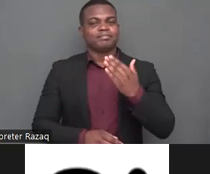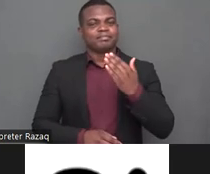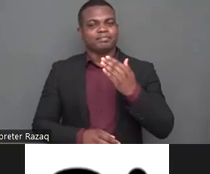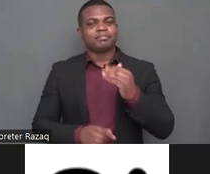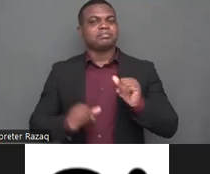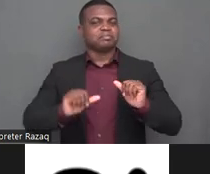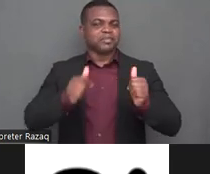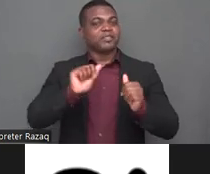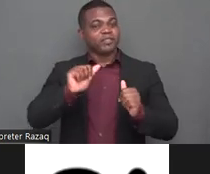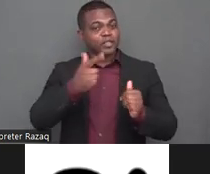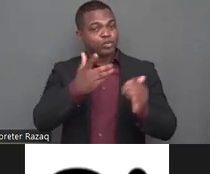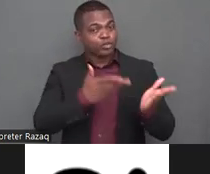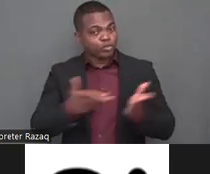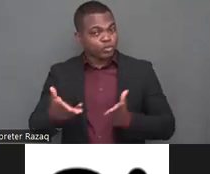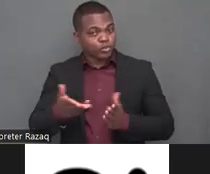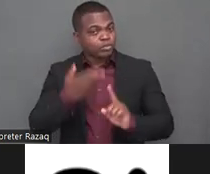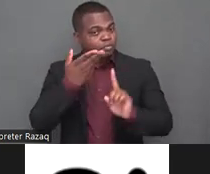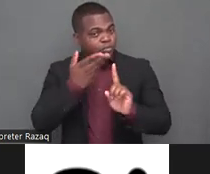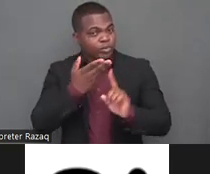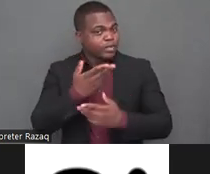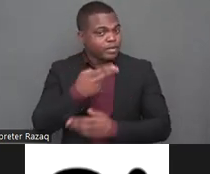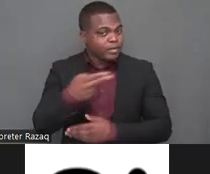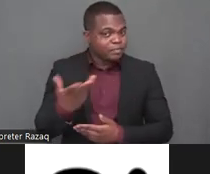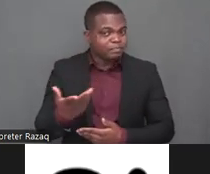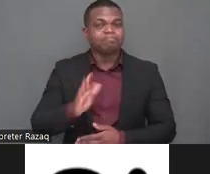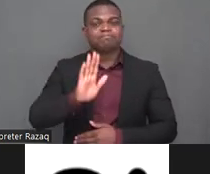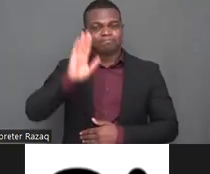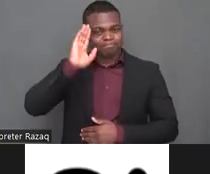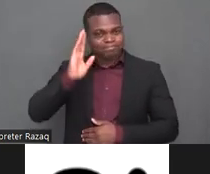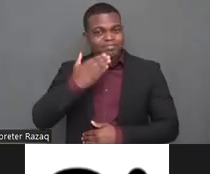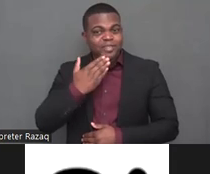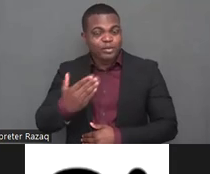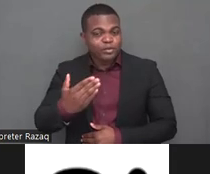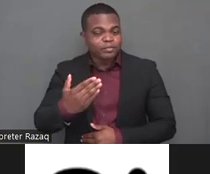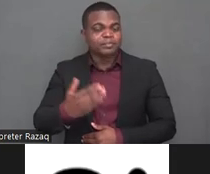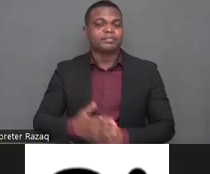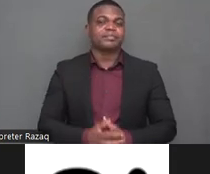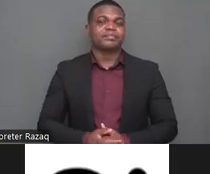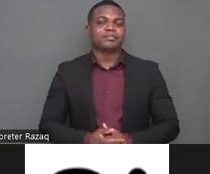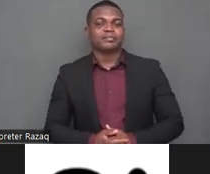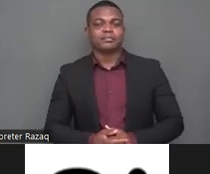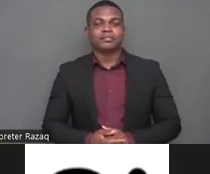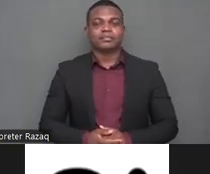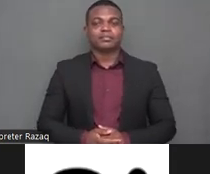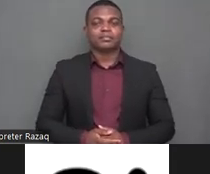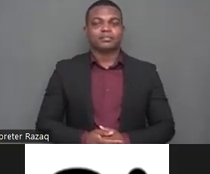i am the adversary chief board from in indonesian association of women with disabilities